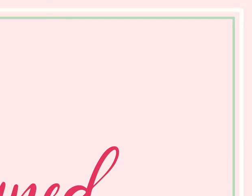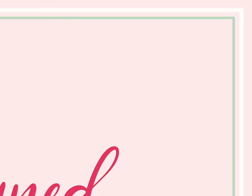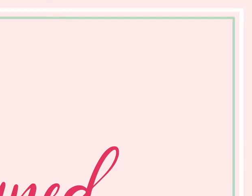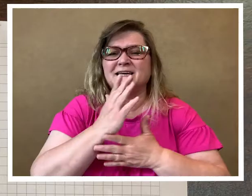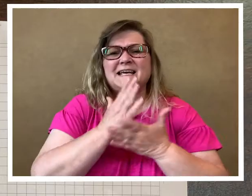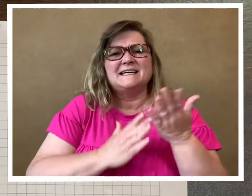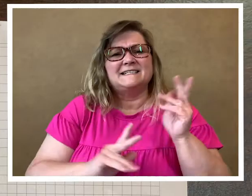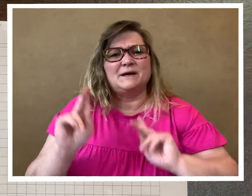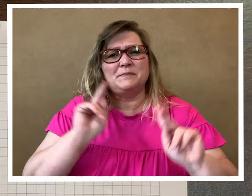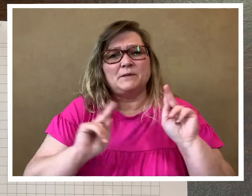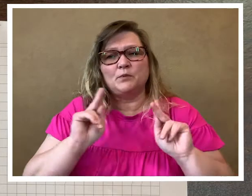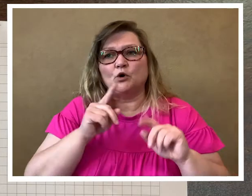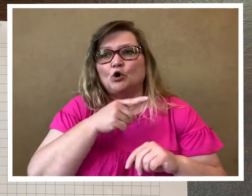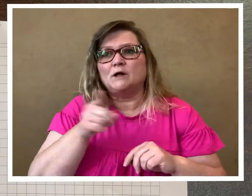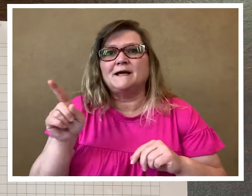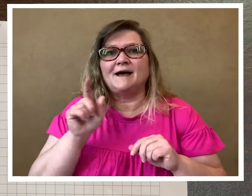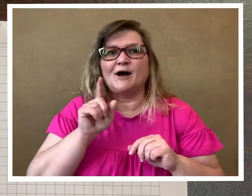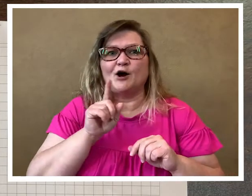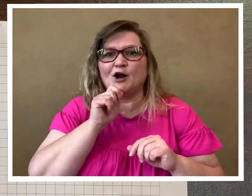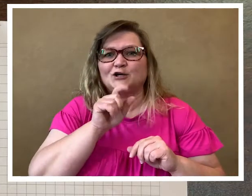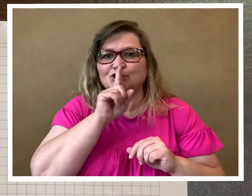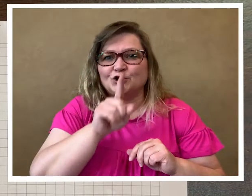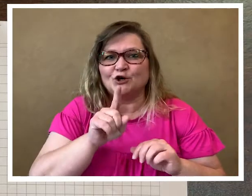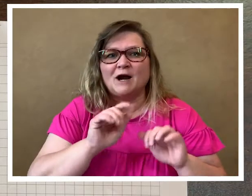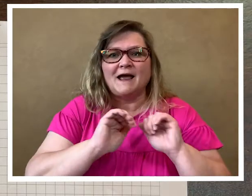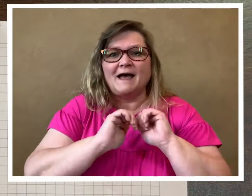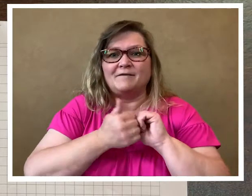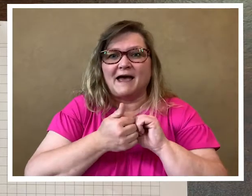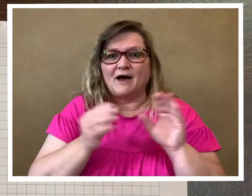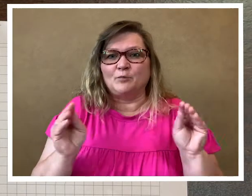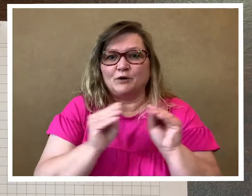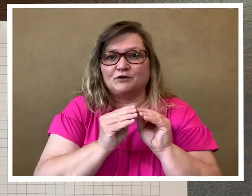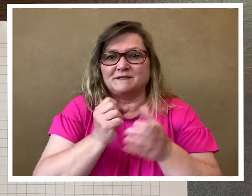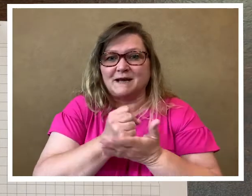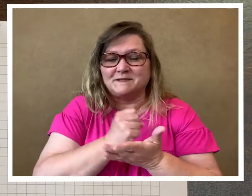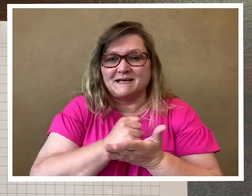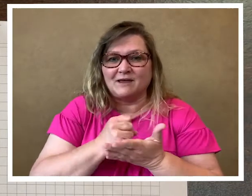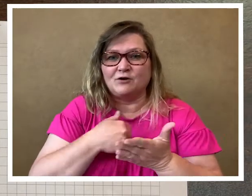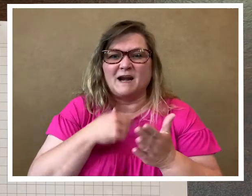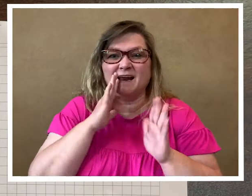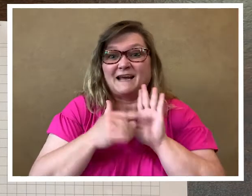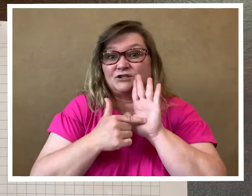some people are not sure of how to put their stamps together and I'd like to